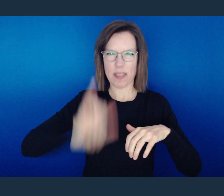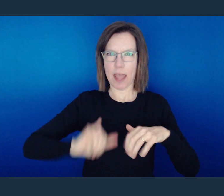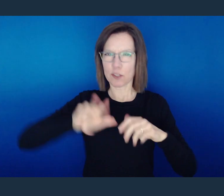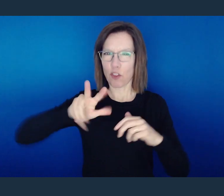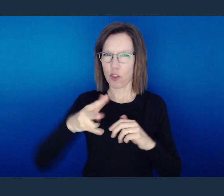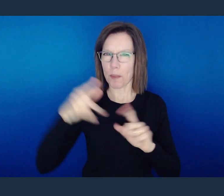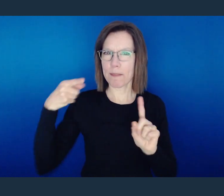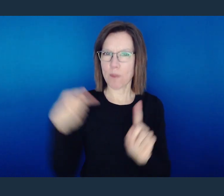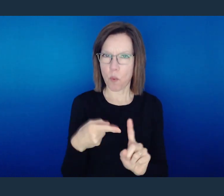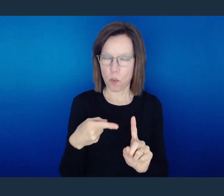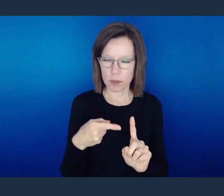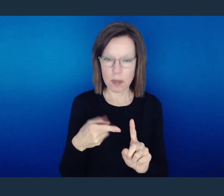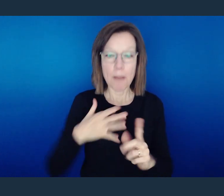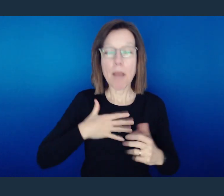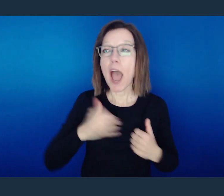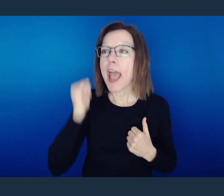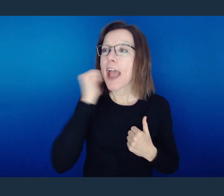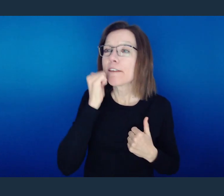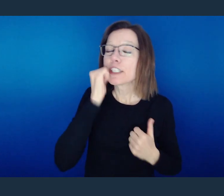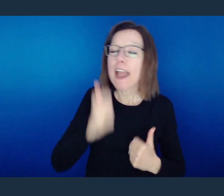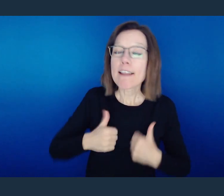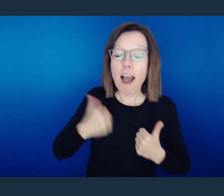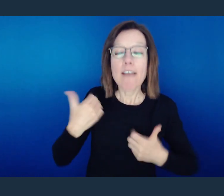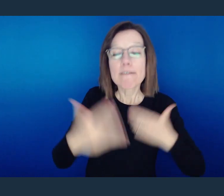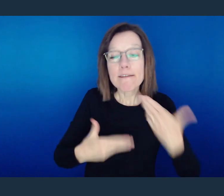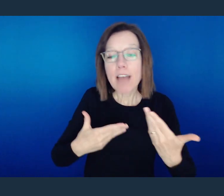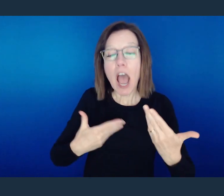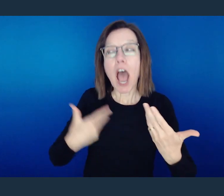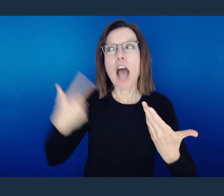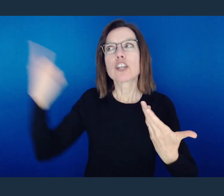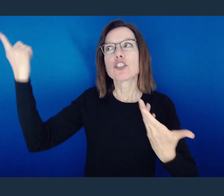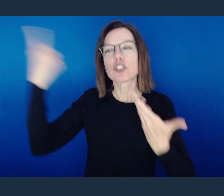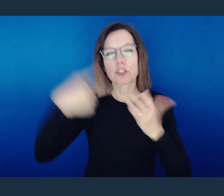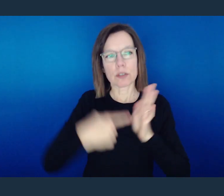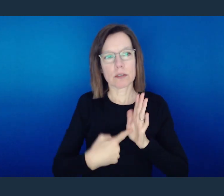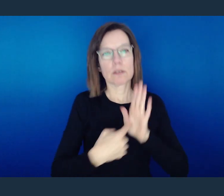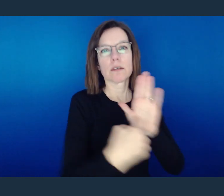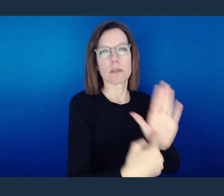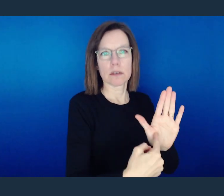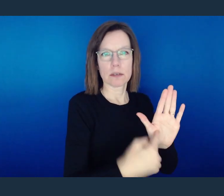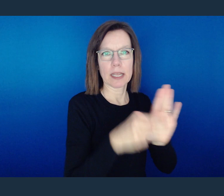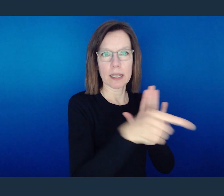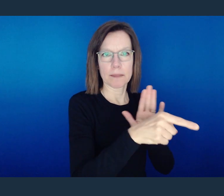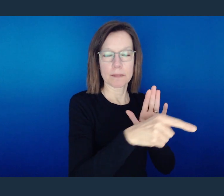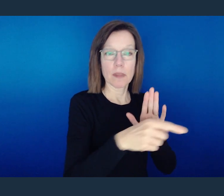So if you're taking a note, here's your third point, and that's that your walk is a witness. Not your talk.